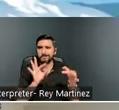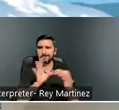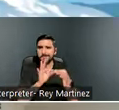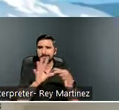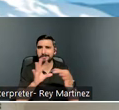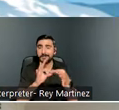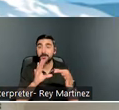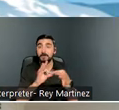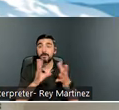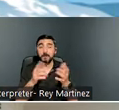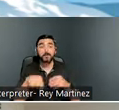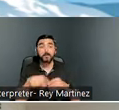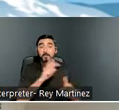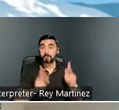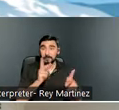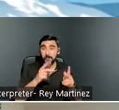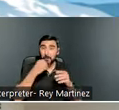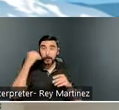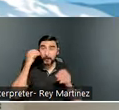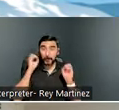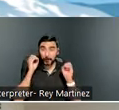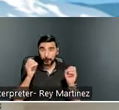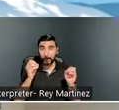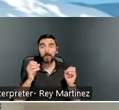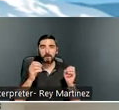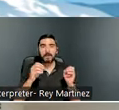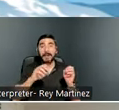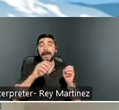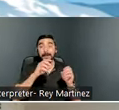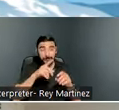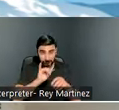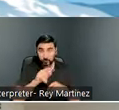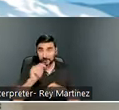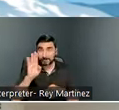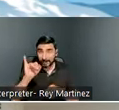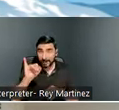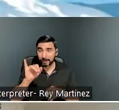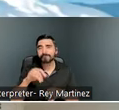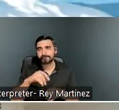those experiencing homelessness and brain injury. So when we initially came up with the project,